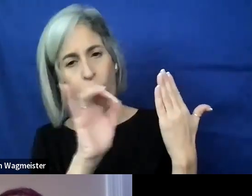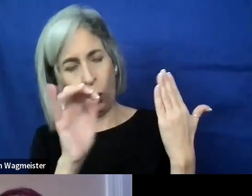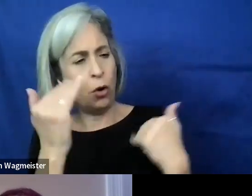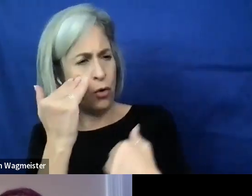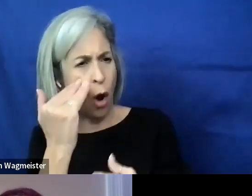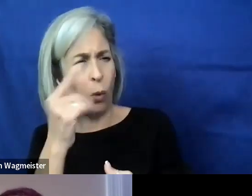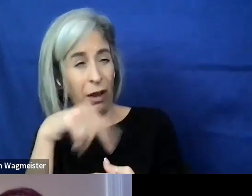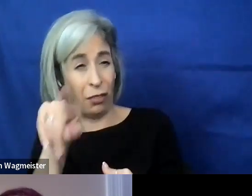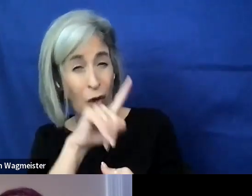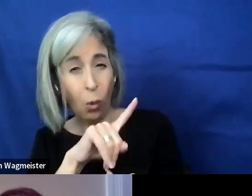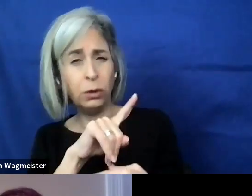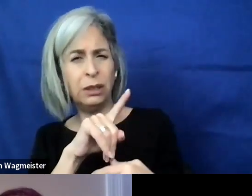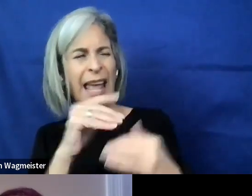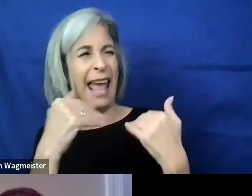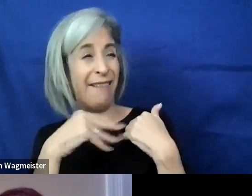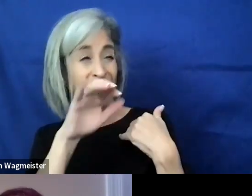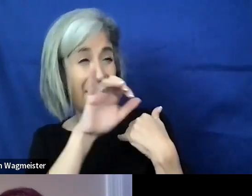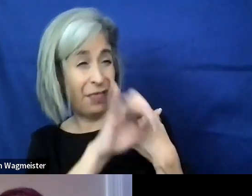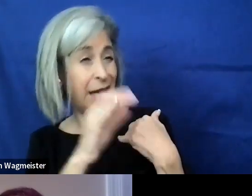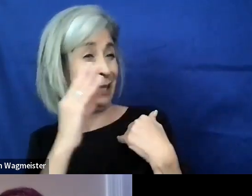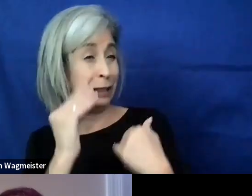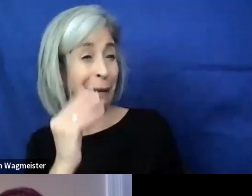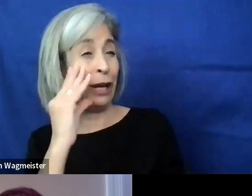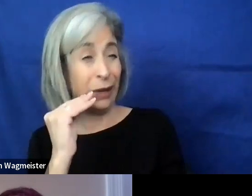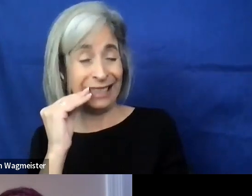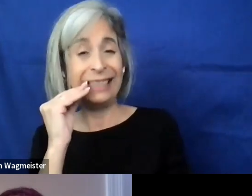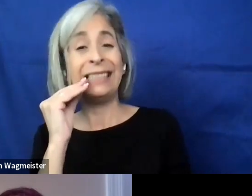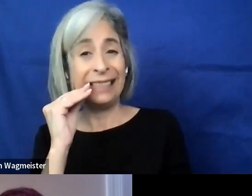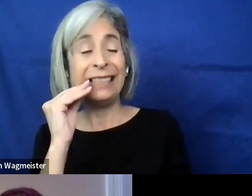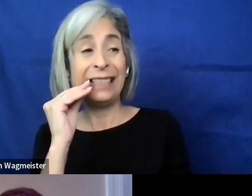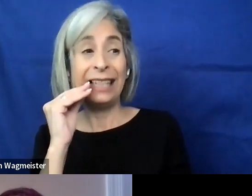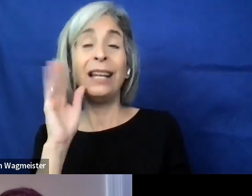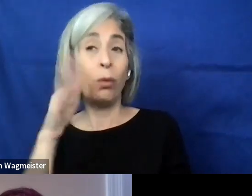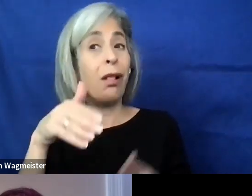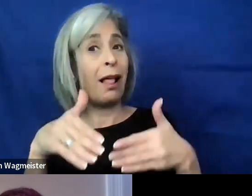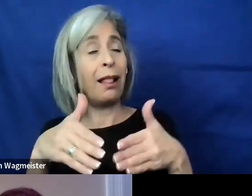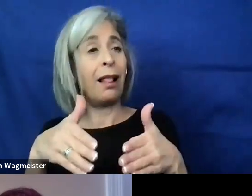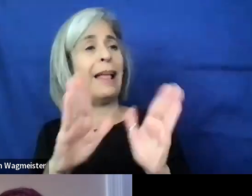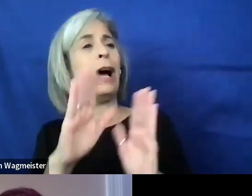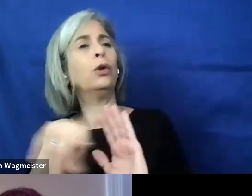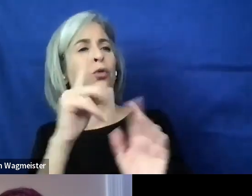those ex.. and having those that experience would allow you to properly and effectively